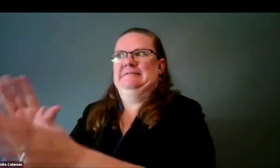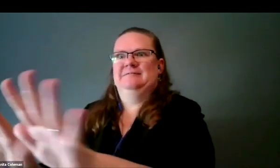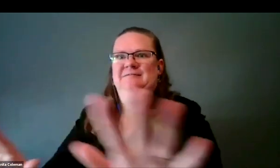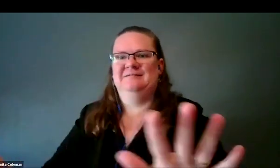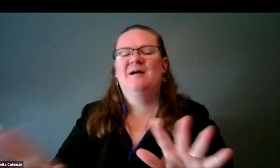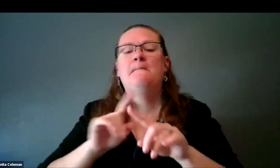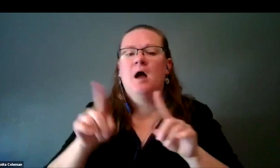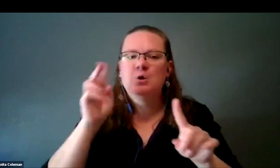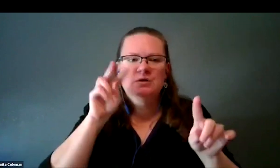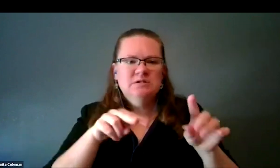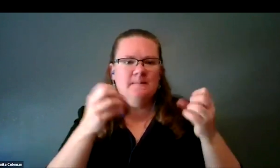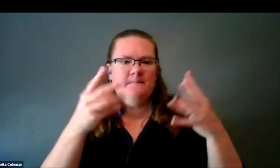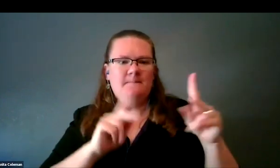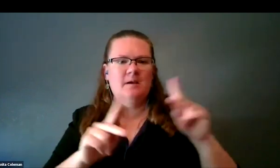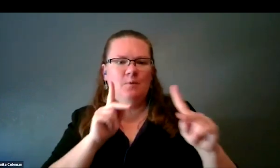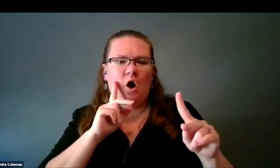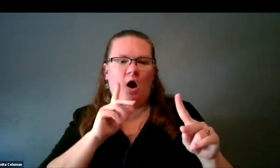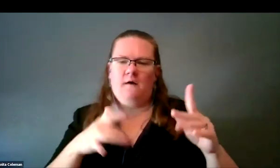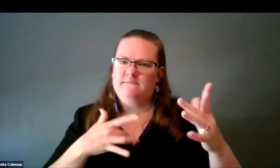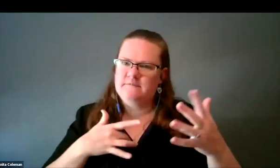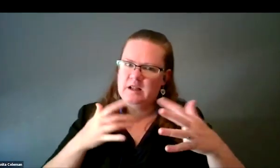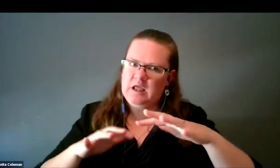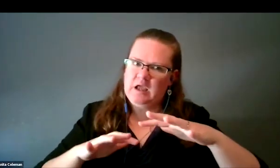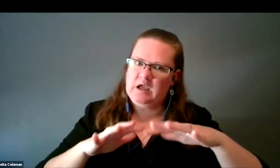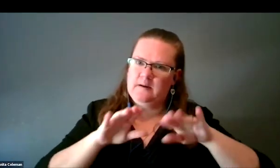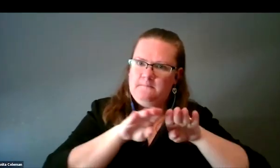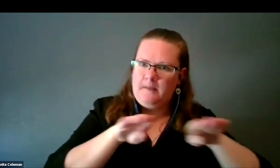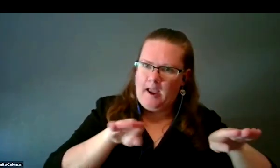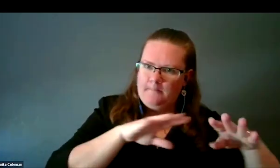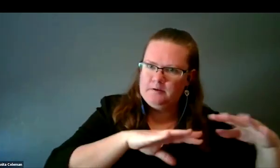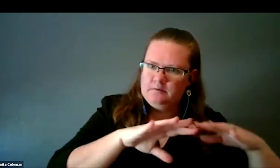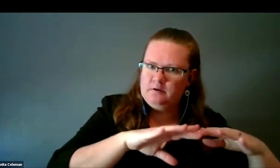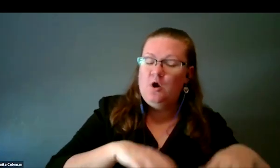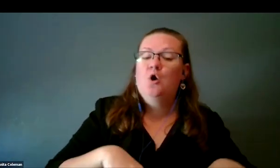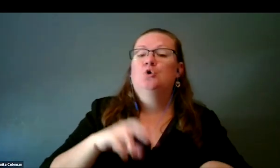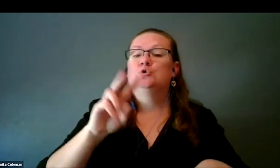of pictures of people examining both texture maps and the full-fledged two-sided 3D